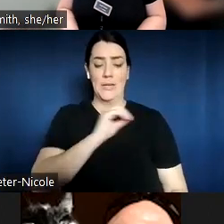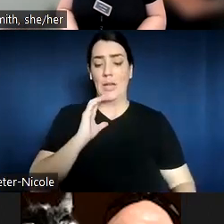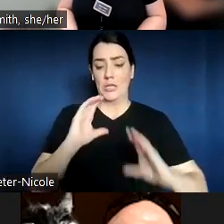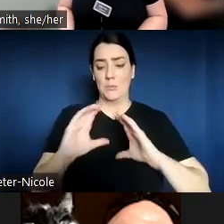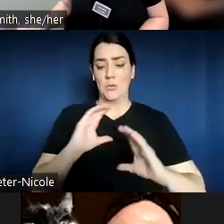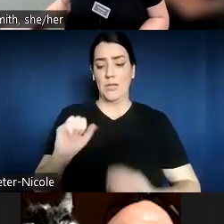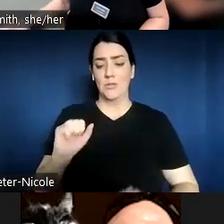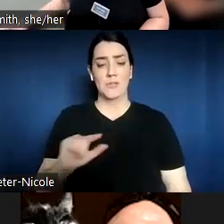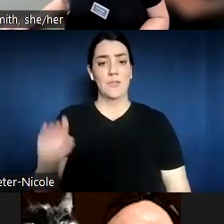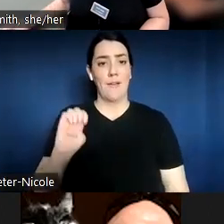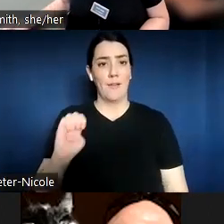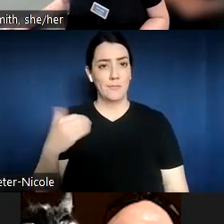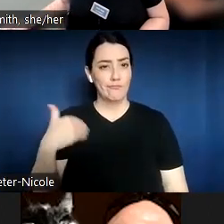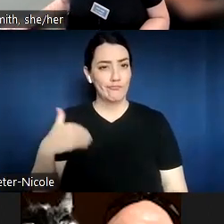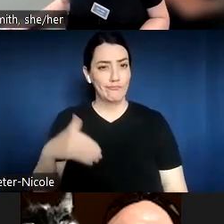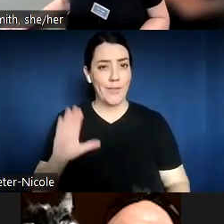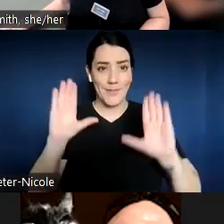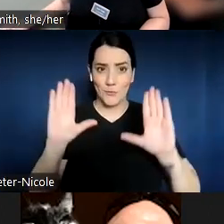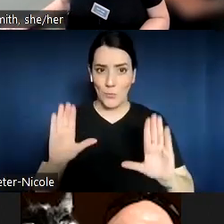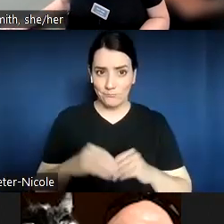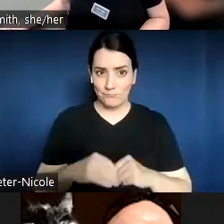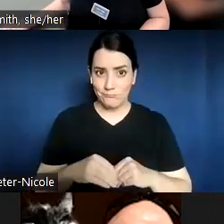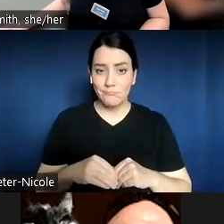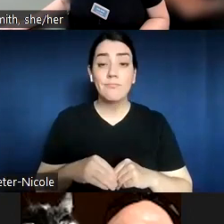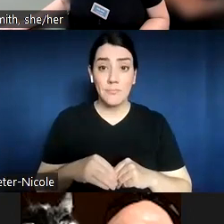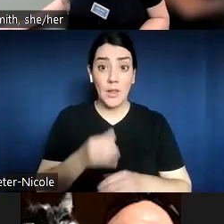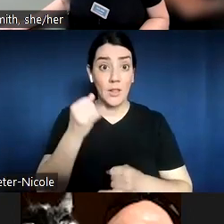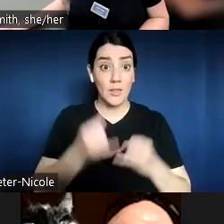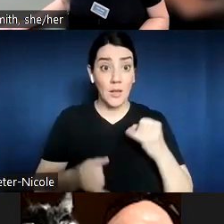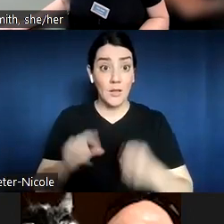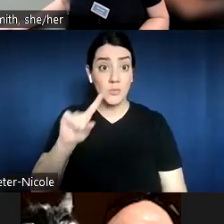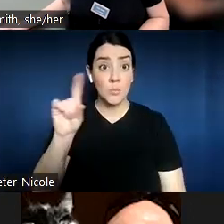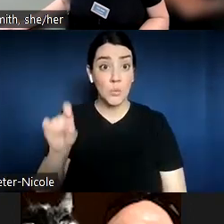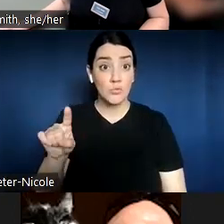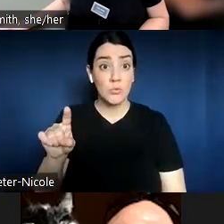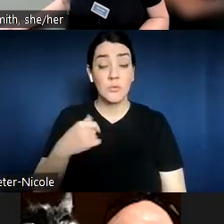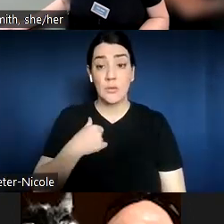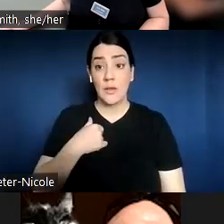So the last question I will ask, let's see, we'll start with our pair, so maybe start